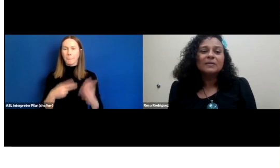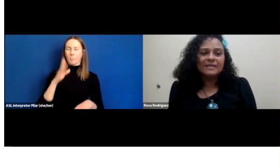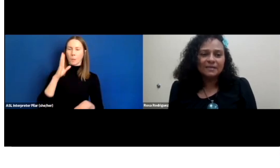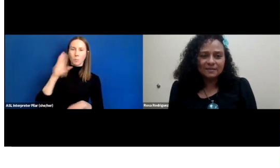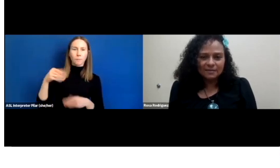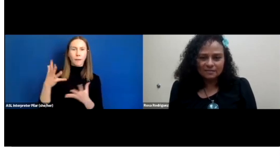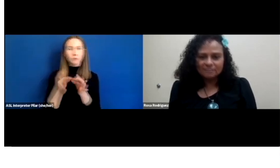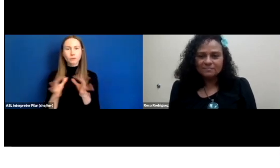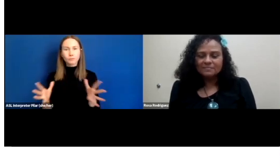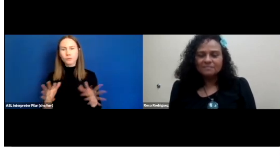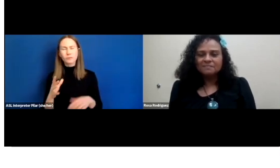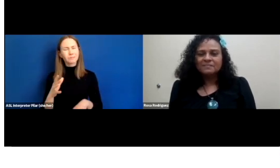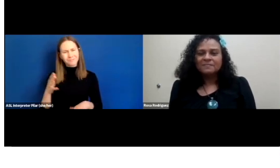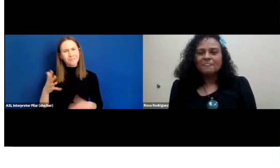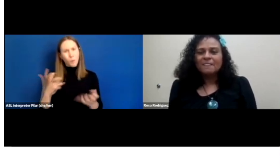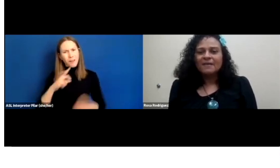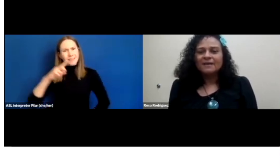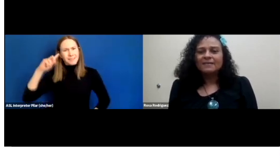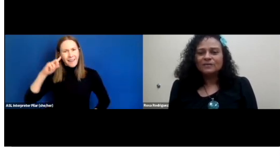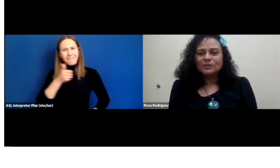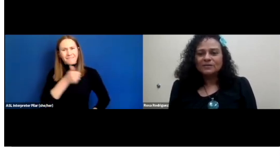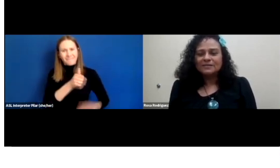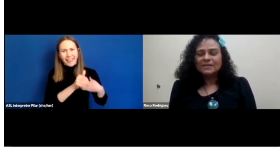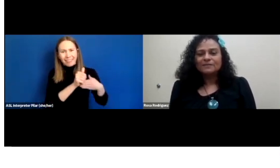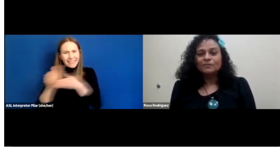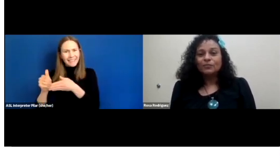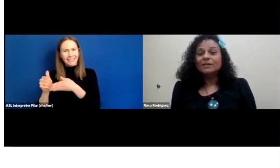We let them lead. And that's what's successful.